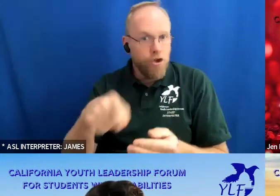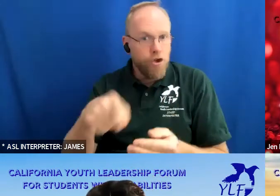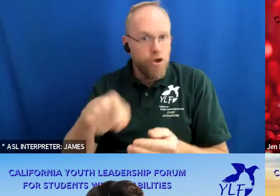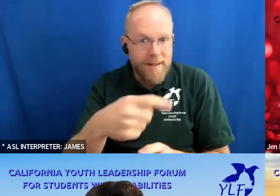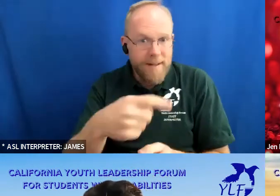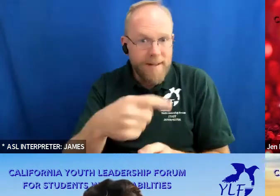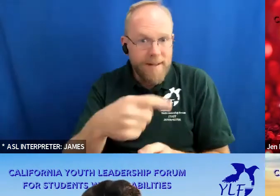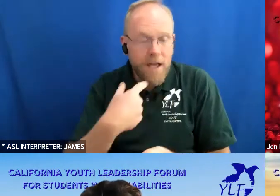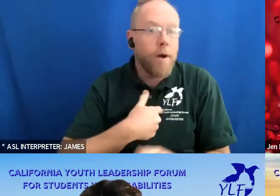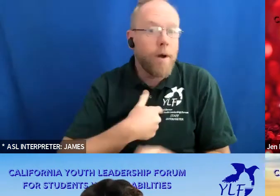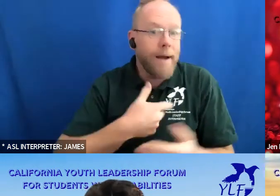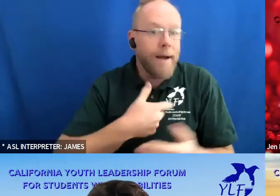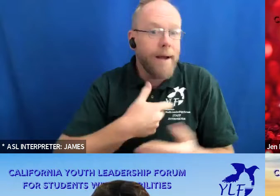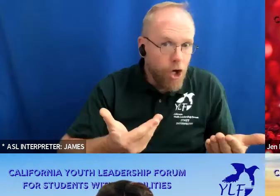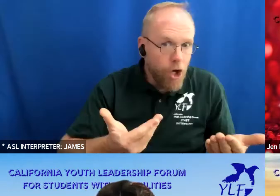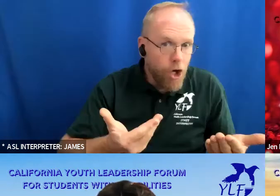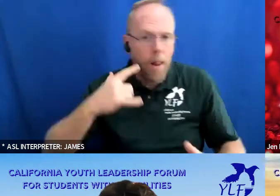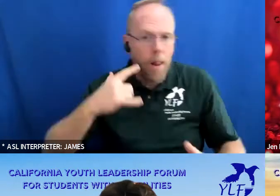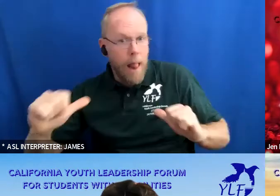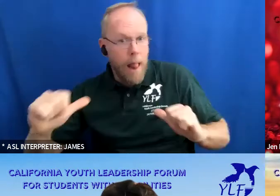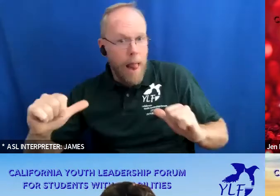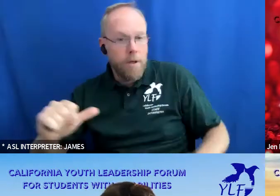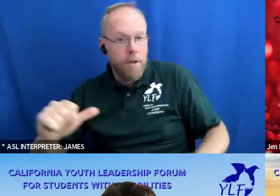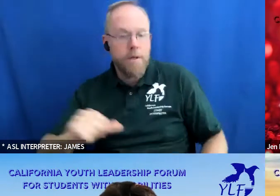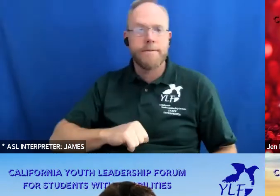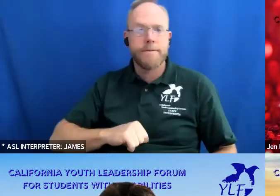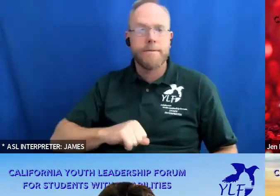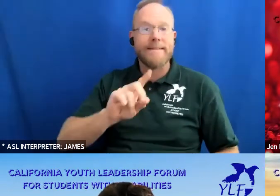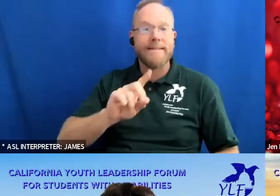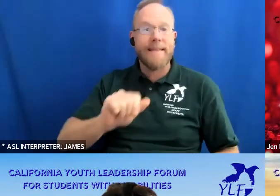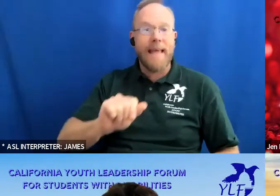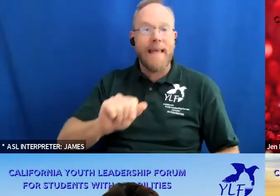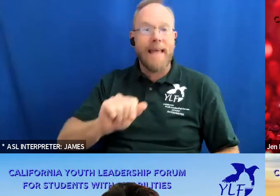we're disabled and proud and then you repeat that three times but each time you do it